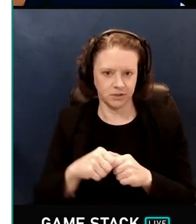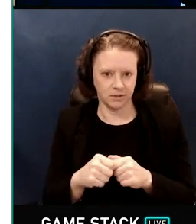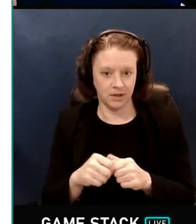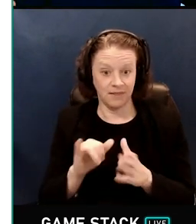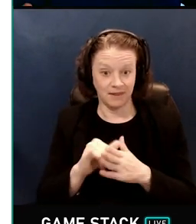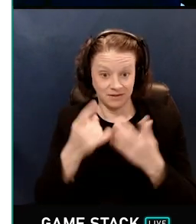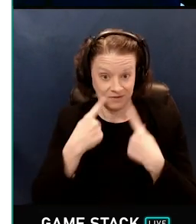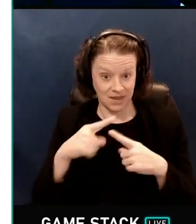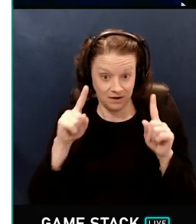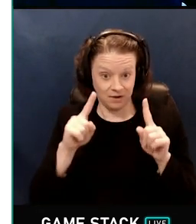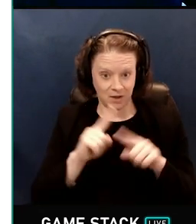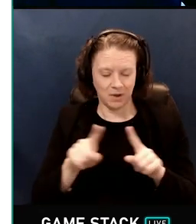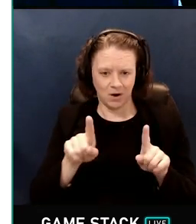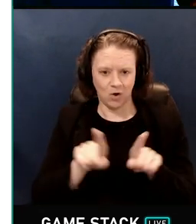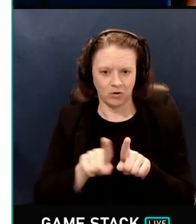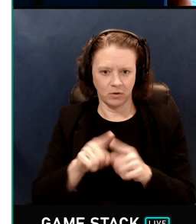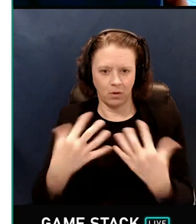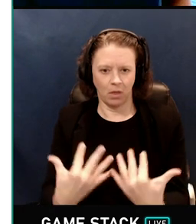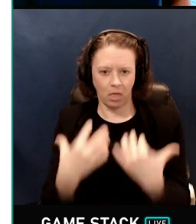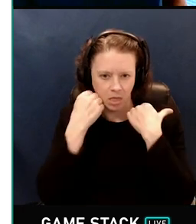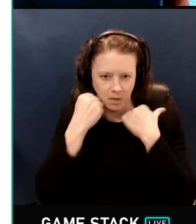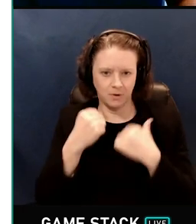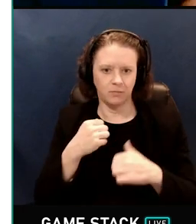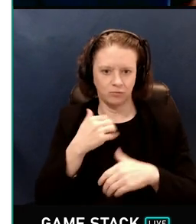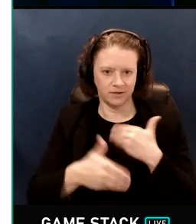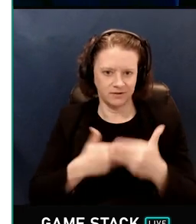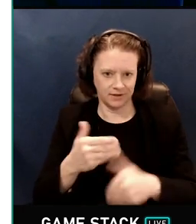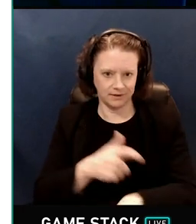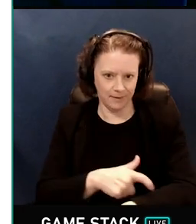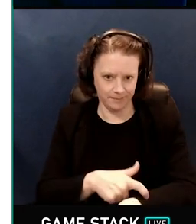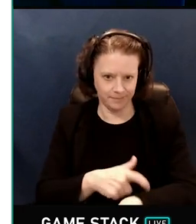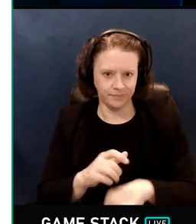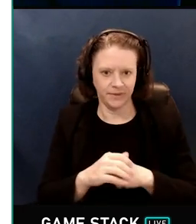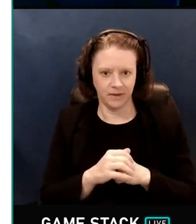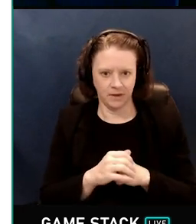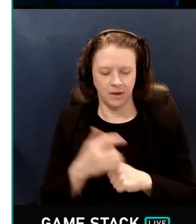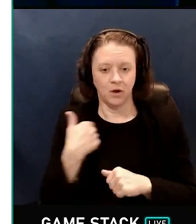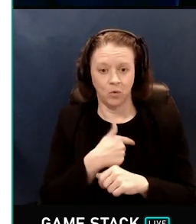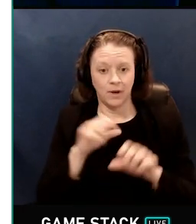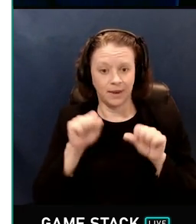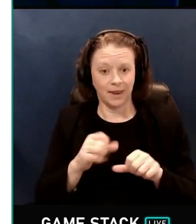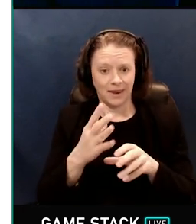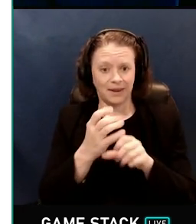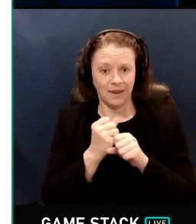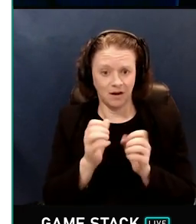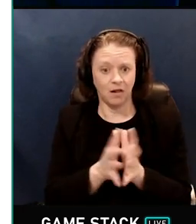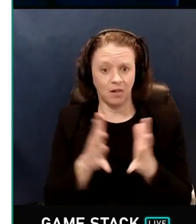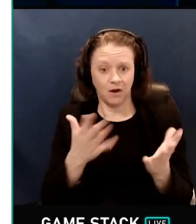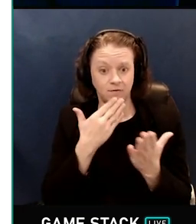but also extremely expensive, but we can get quite good results by cheating.